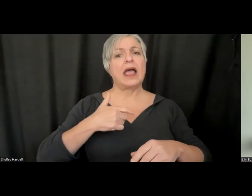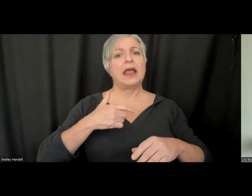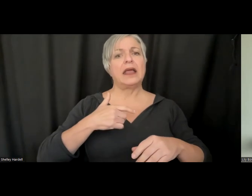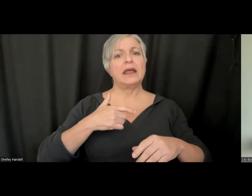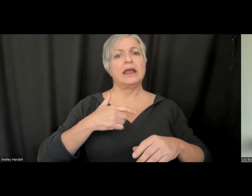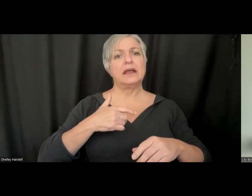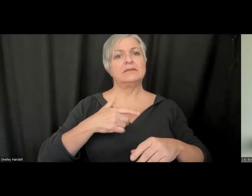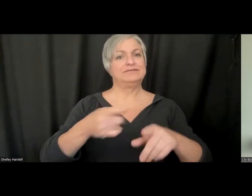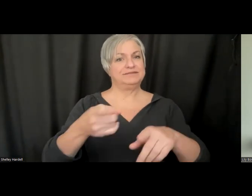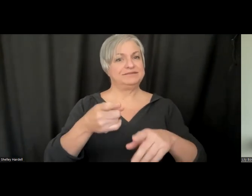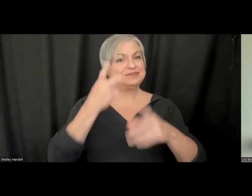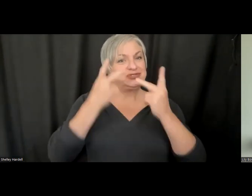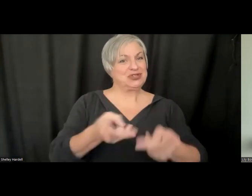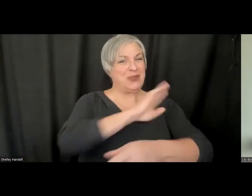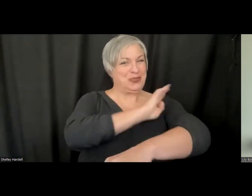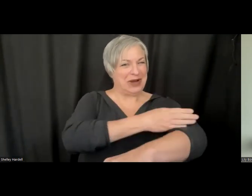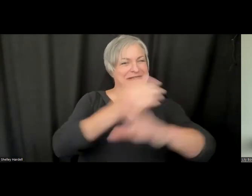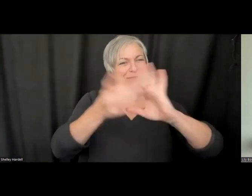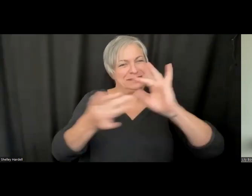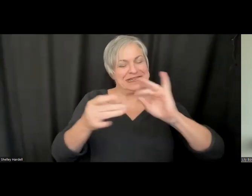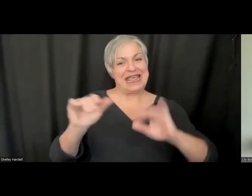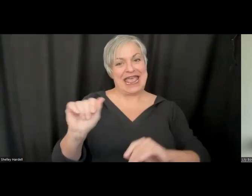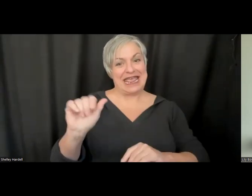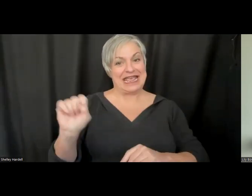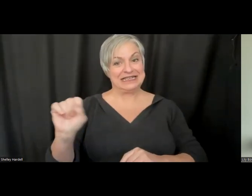talking about ASR and the challenges of ASR. Obviously, in